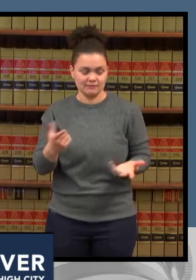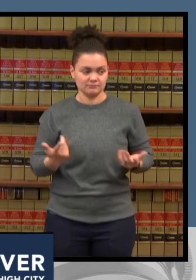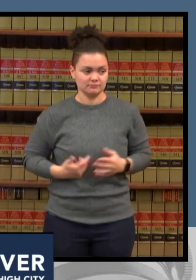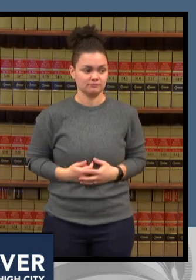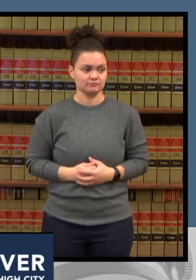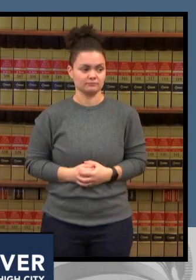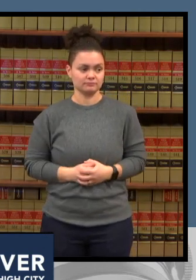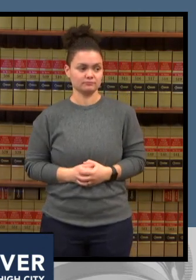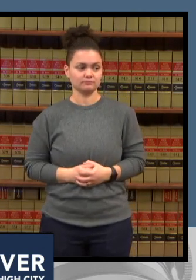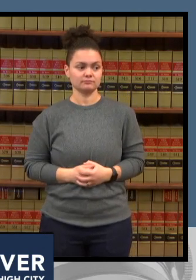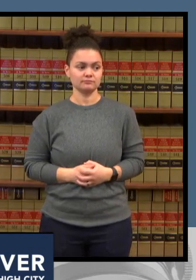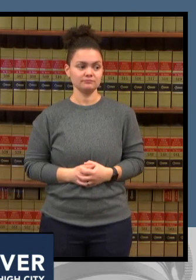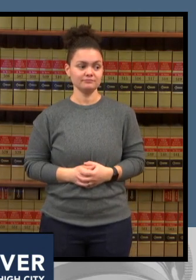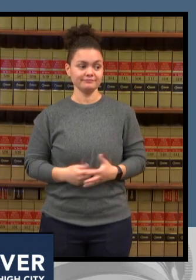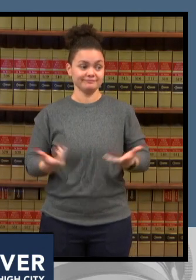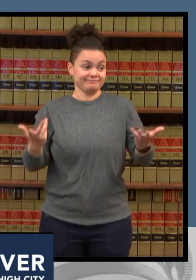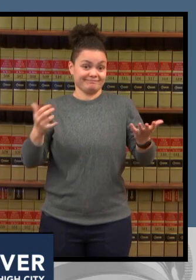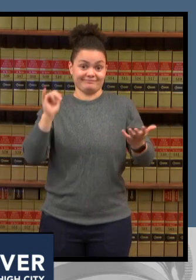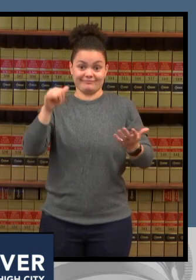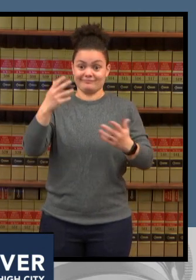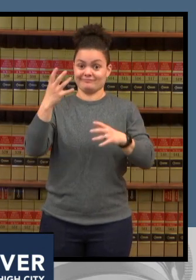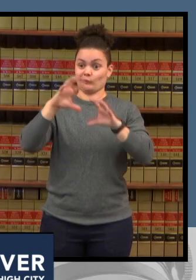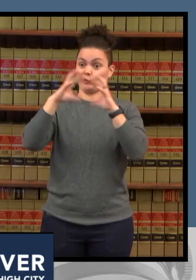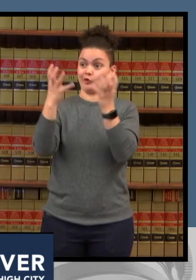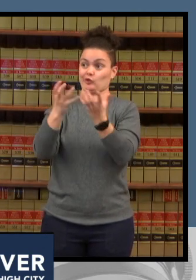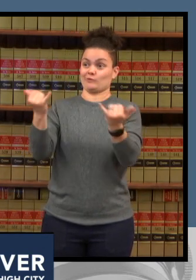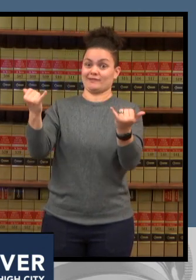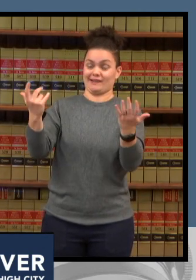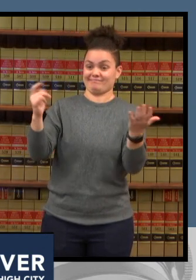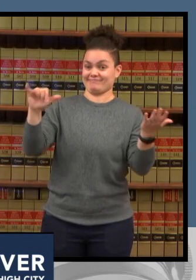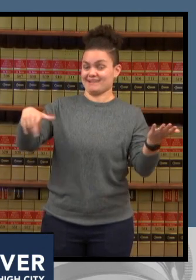yeah i asked that question because i'm aware of an elderly patient who waited two days with a broken